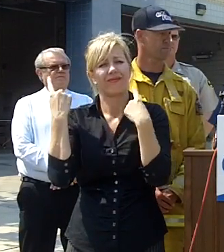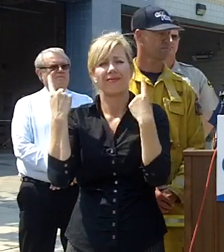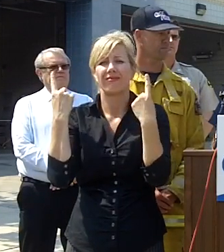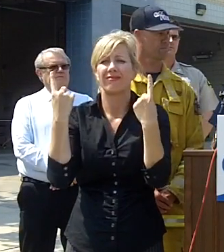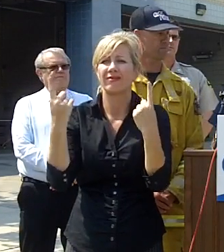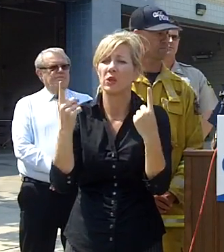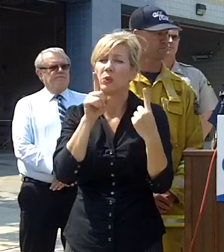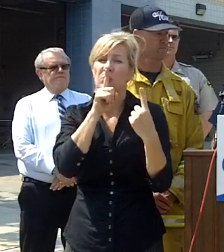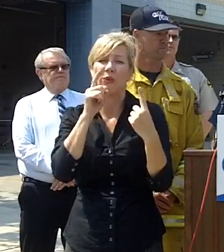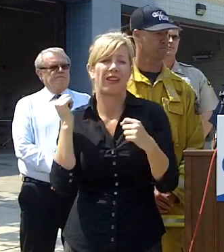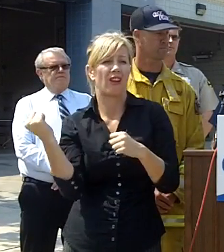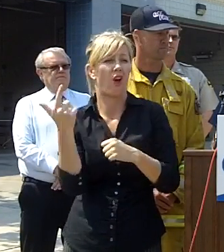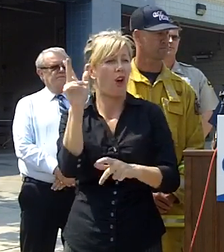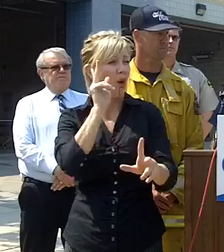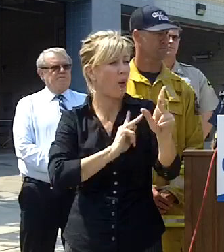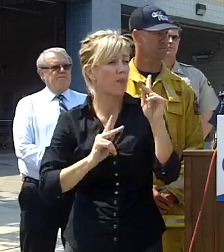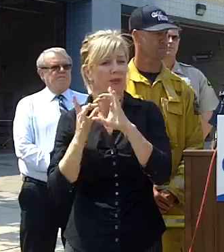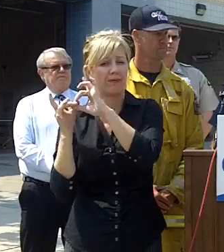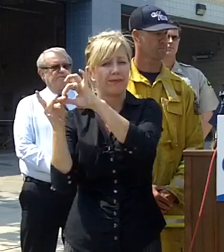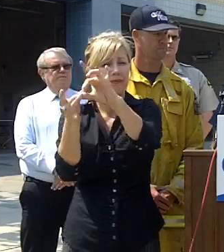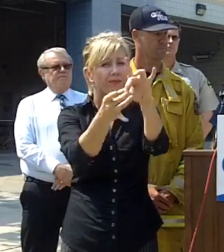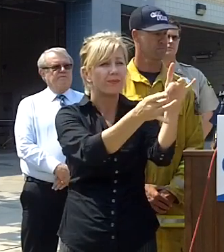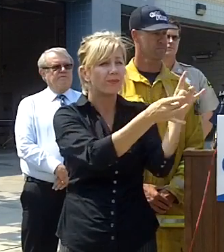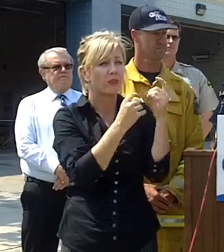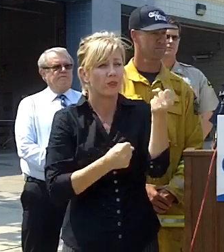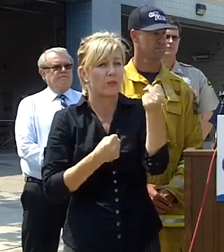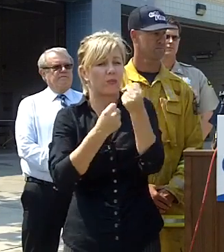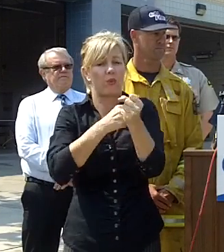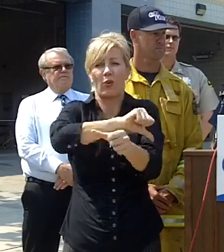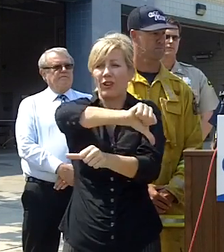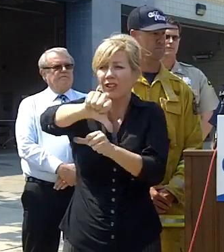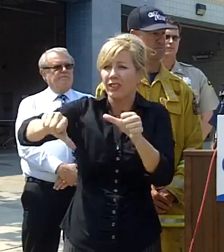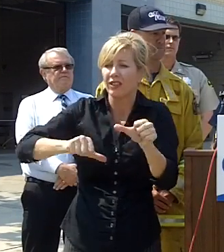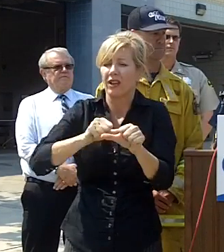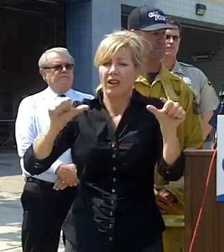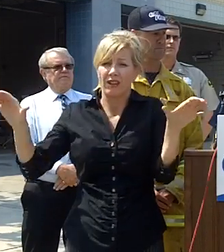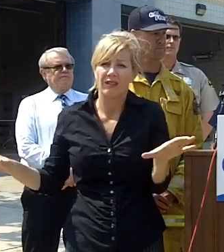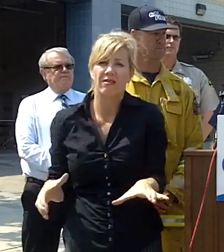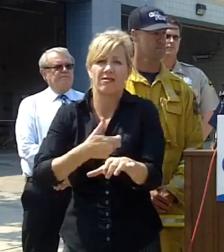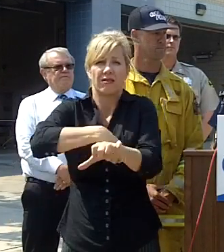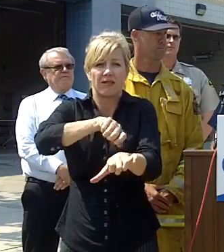in the county and I want to thank everybody who's here cAL FIRE all of my neighboring agencies